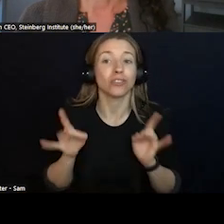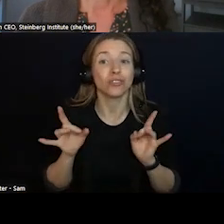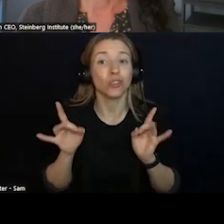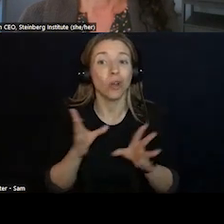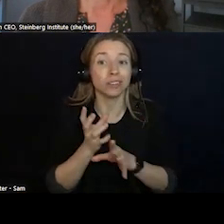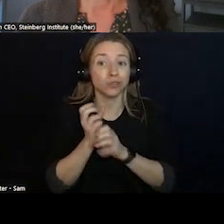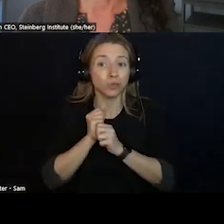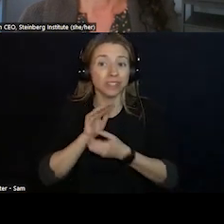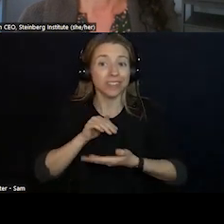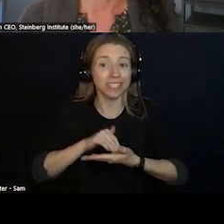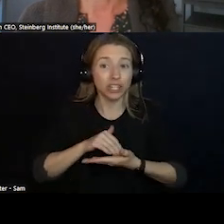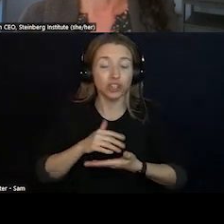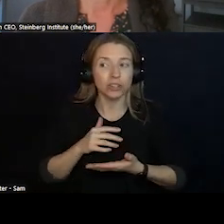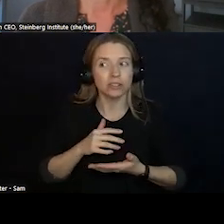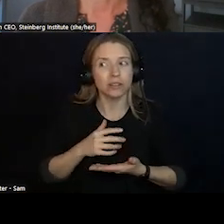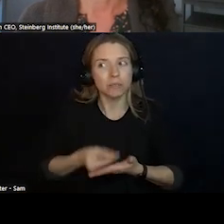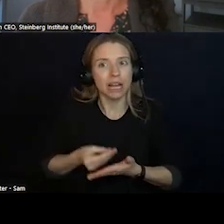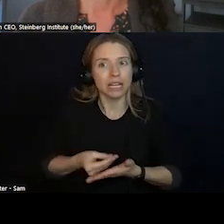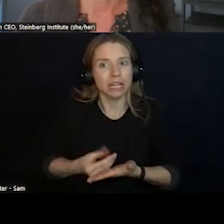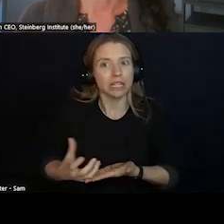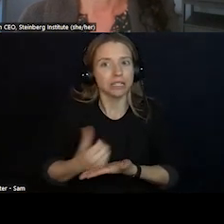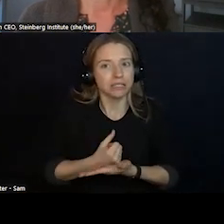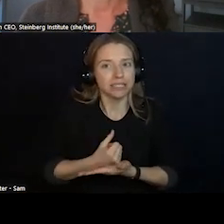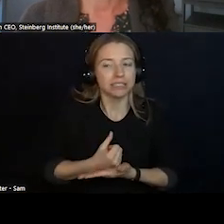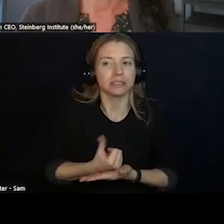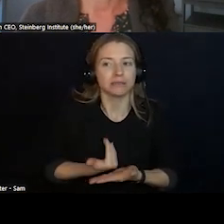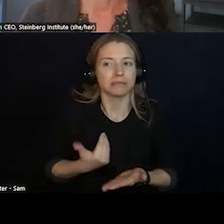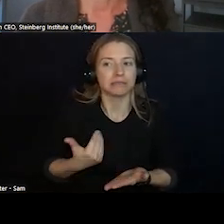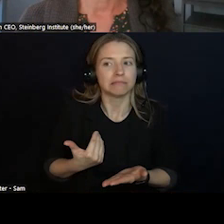REALLY OUR VISION IS WE ALL HAVE SOMEONE TO CALL AND SOMEWHERE TO